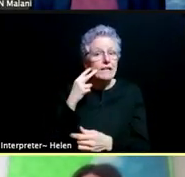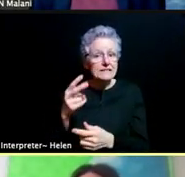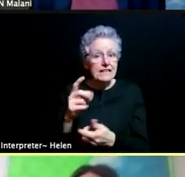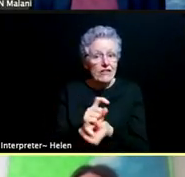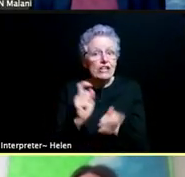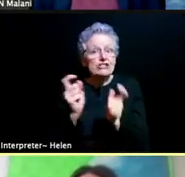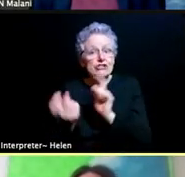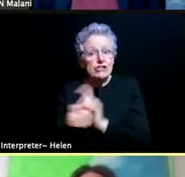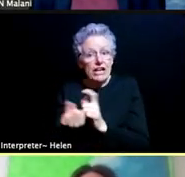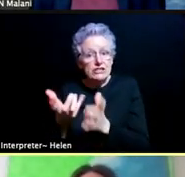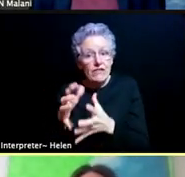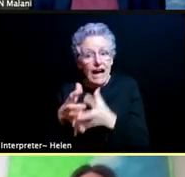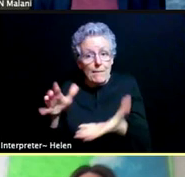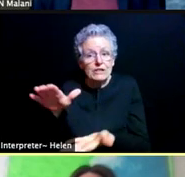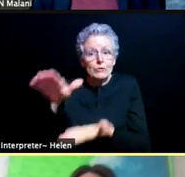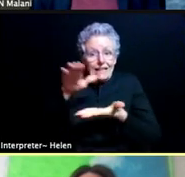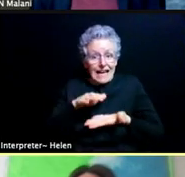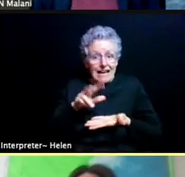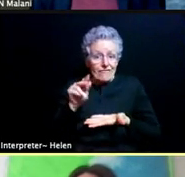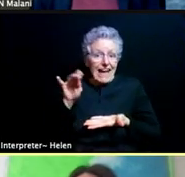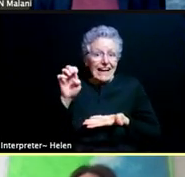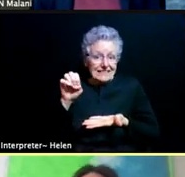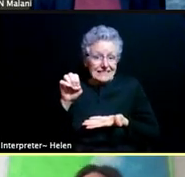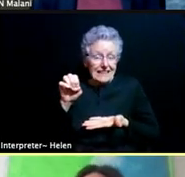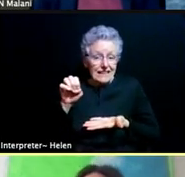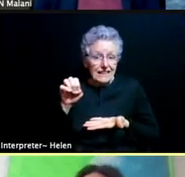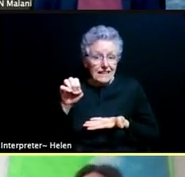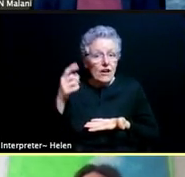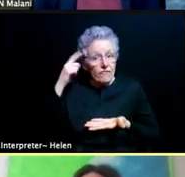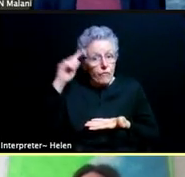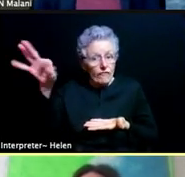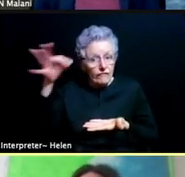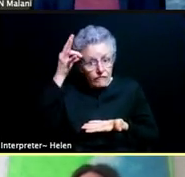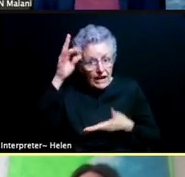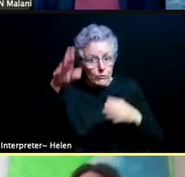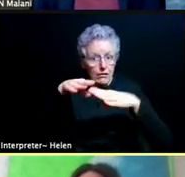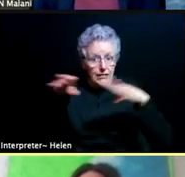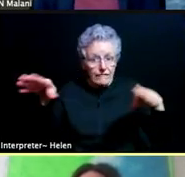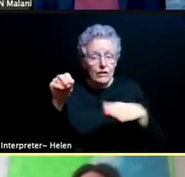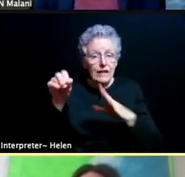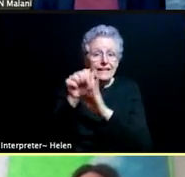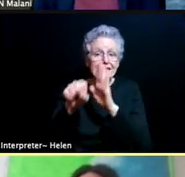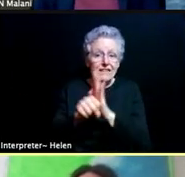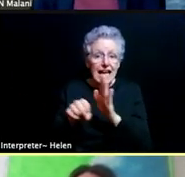and this is both at the federal and state level for a variety of reasons far upstream from us.